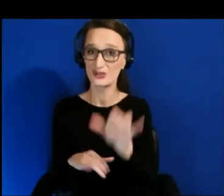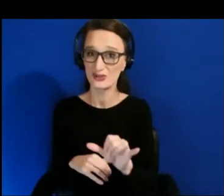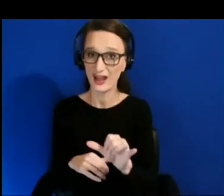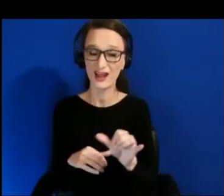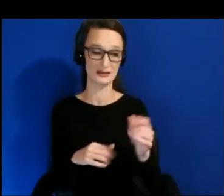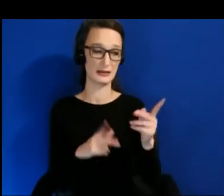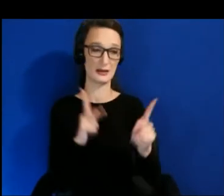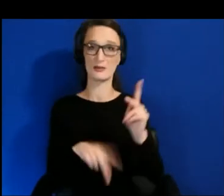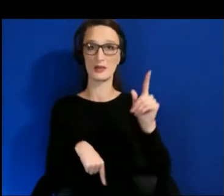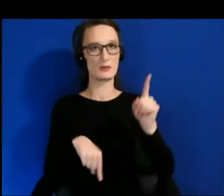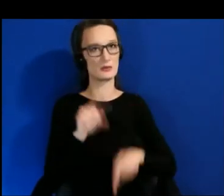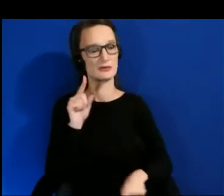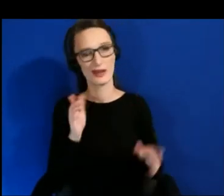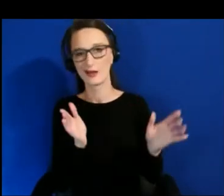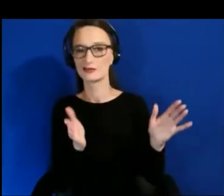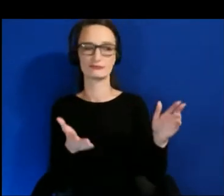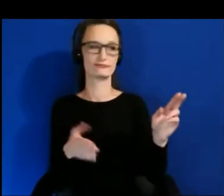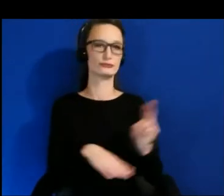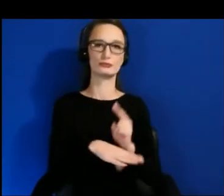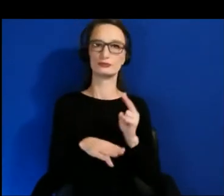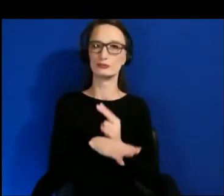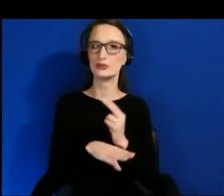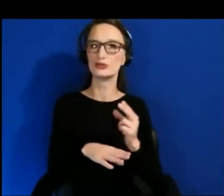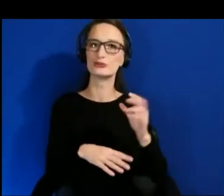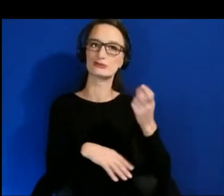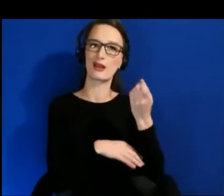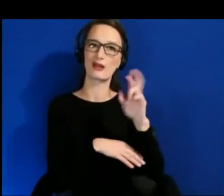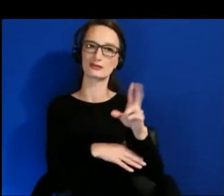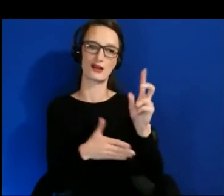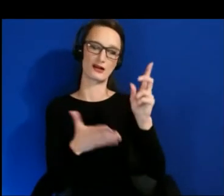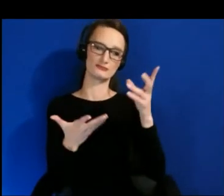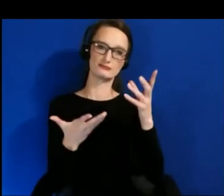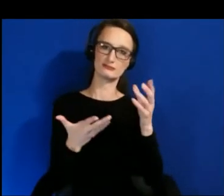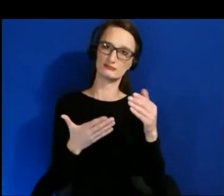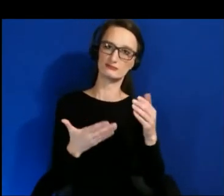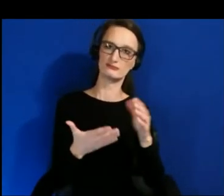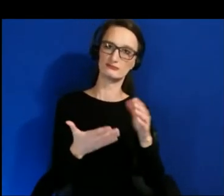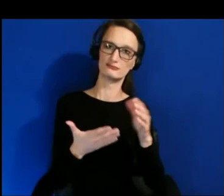Mari would your share your thoughts first? Sure.